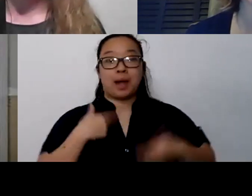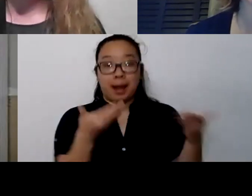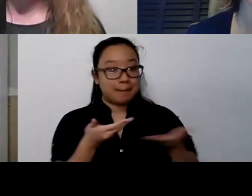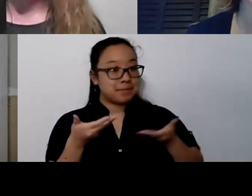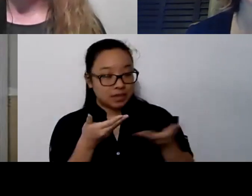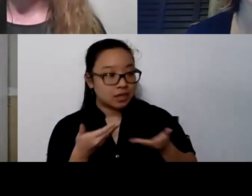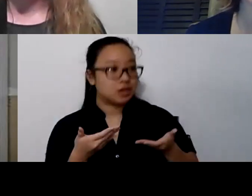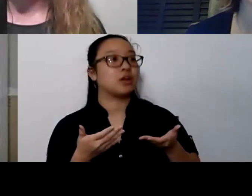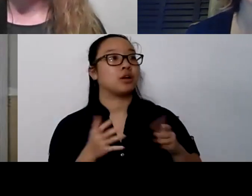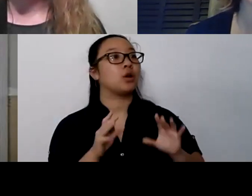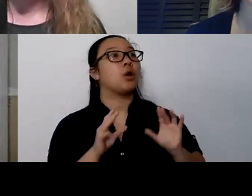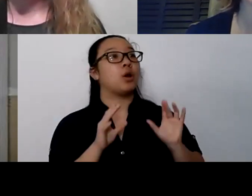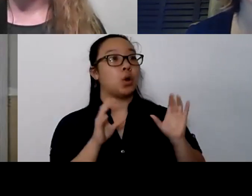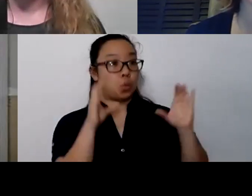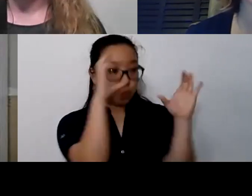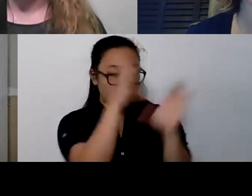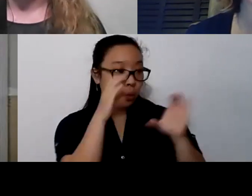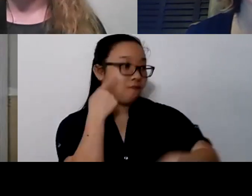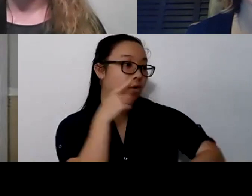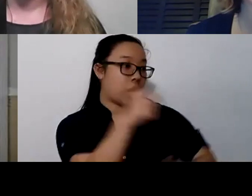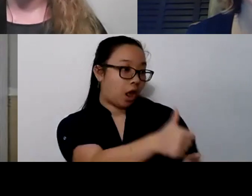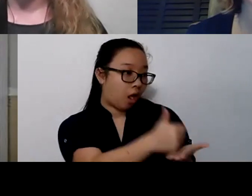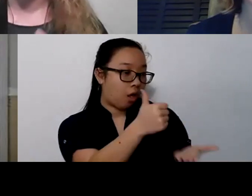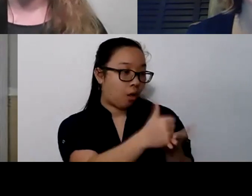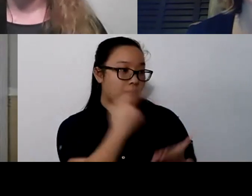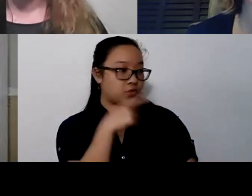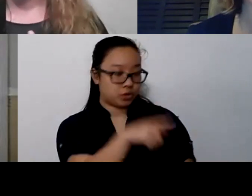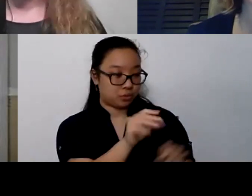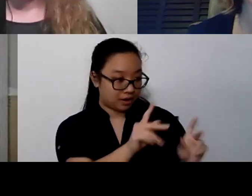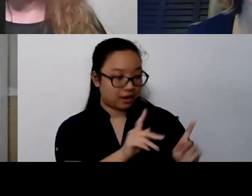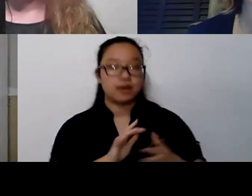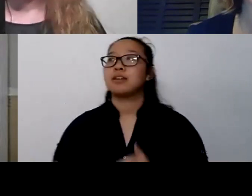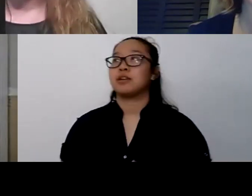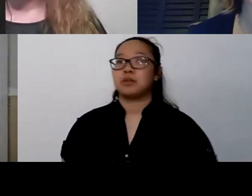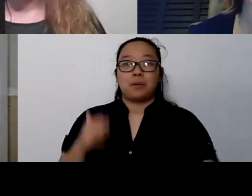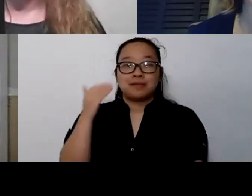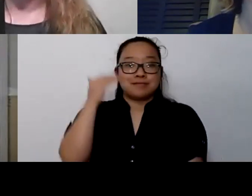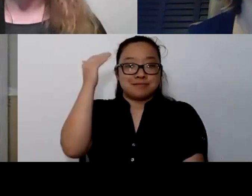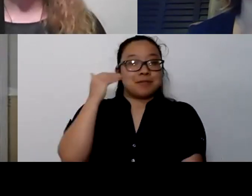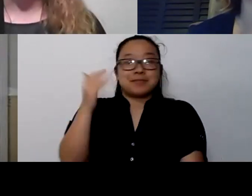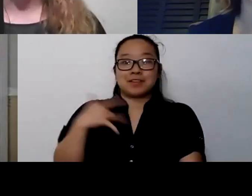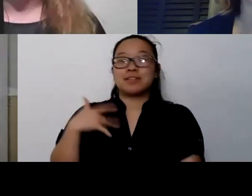really acknowledge them, and then take the time to explain a little bit about,